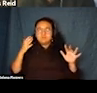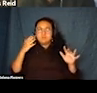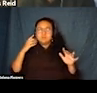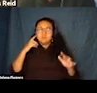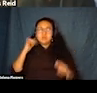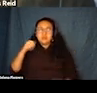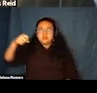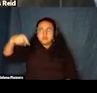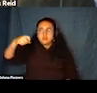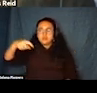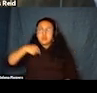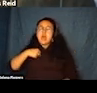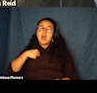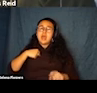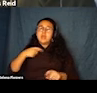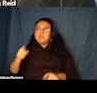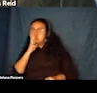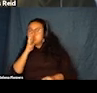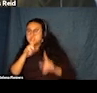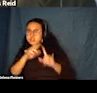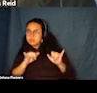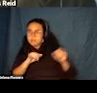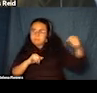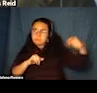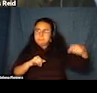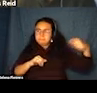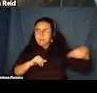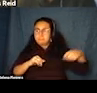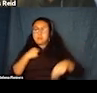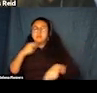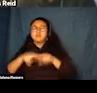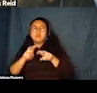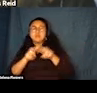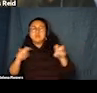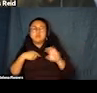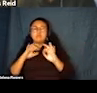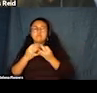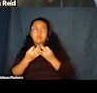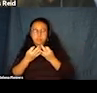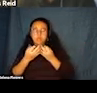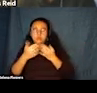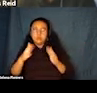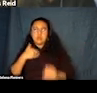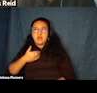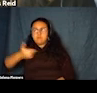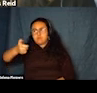So I was seated on the couch in my family room, and I had my remote control in my hand, and I sat down, right?